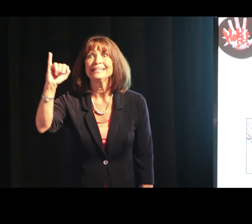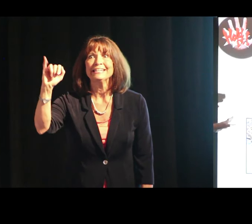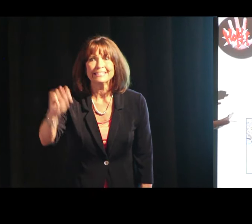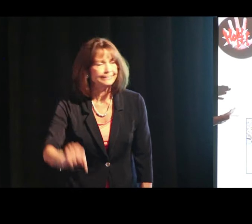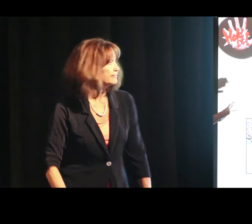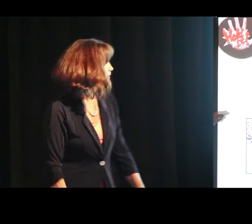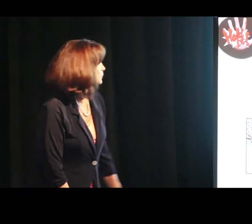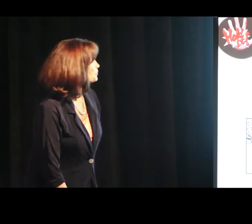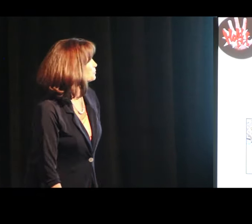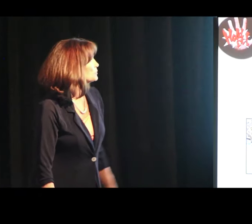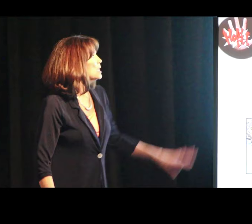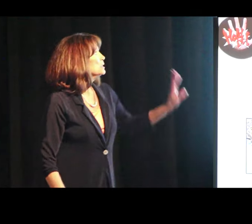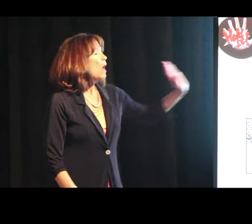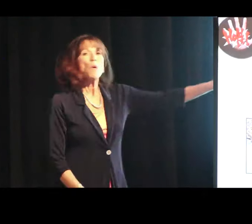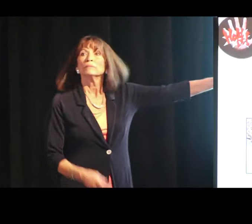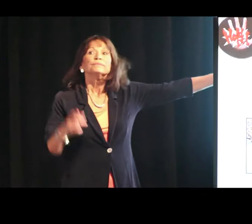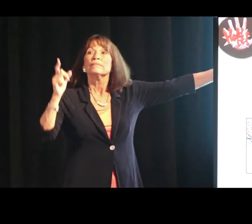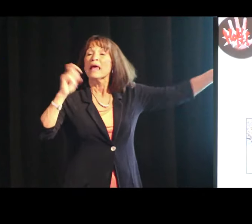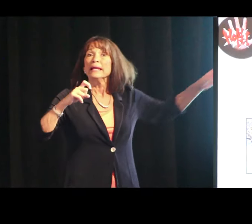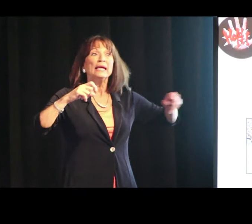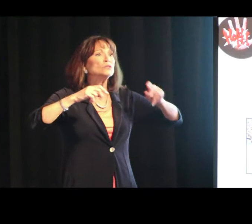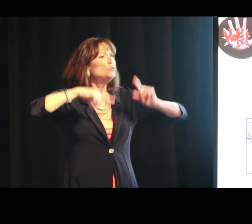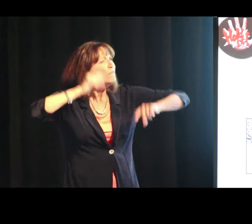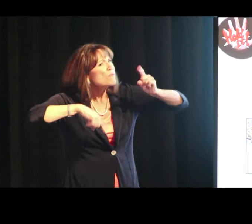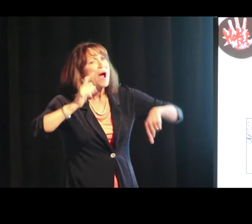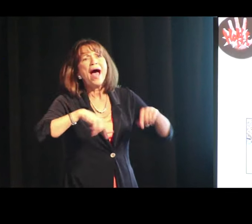at picking up several visual cues.